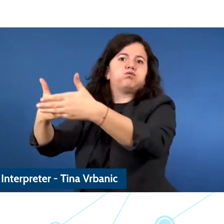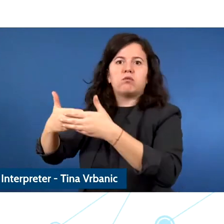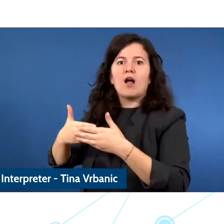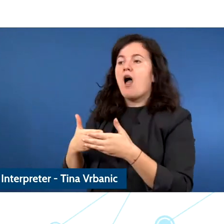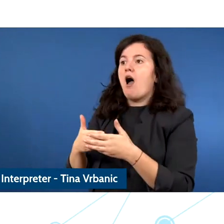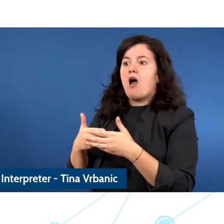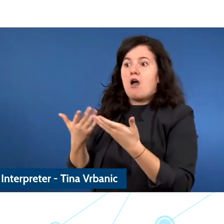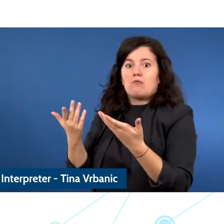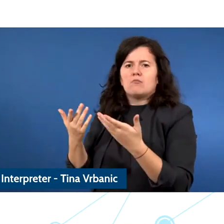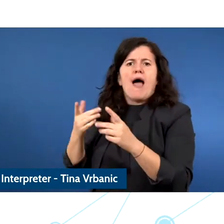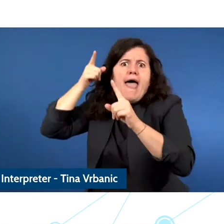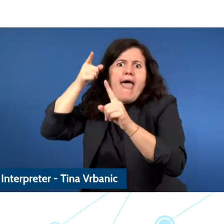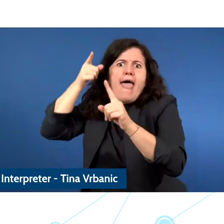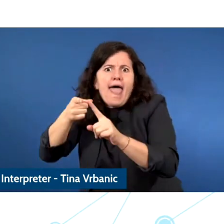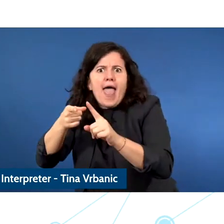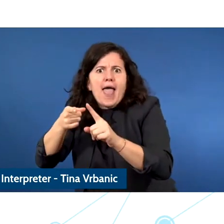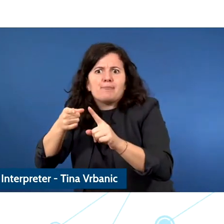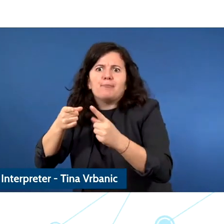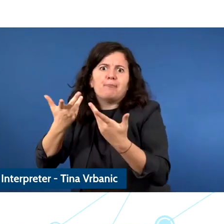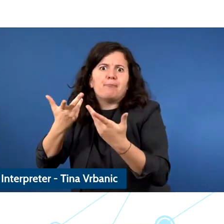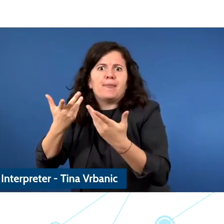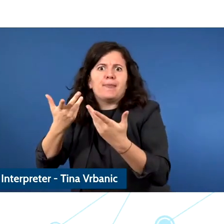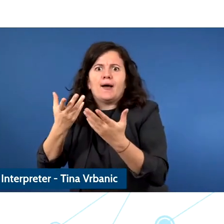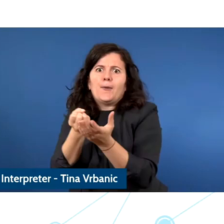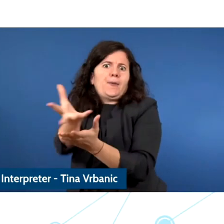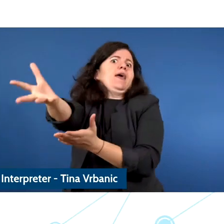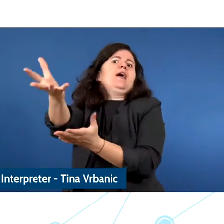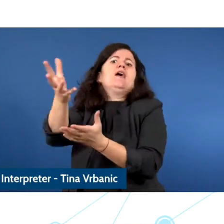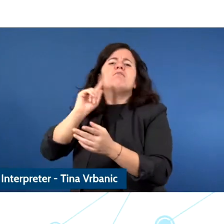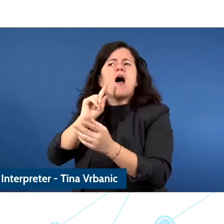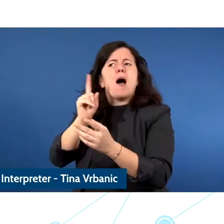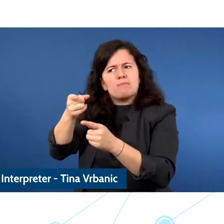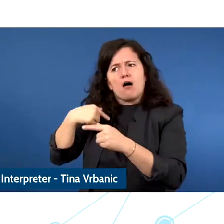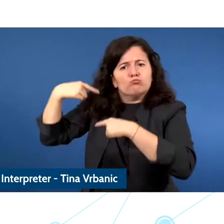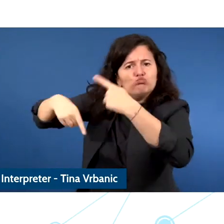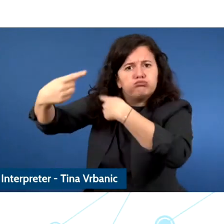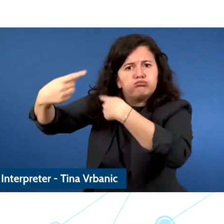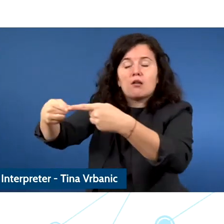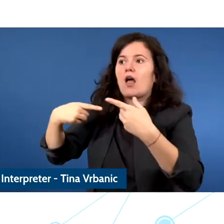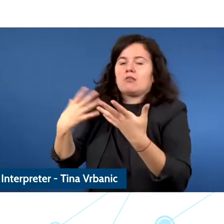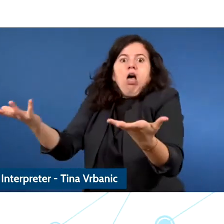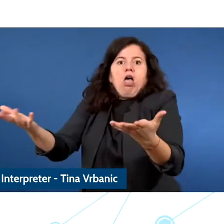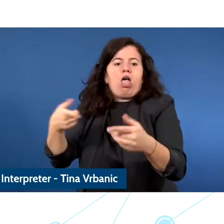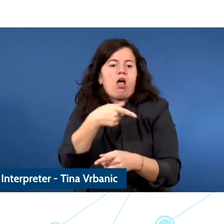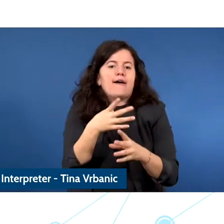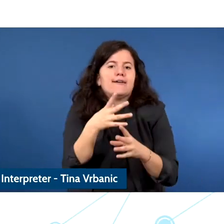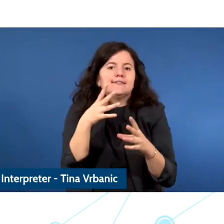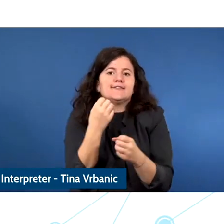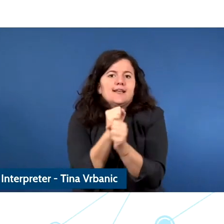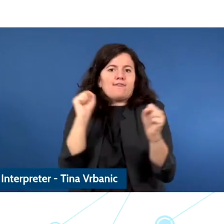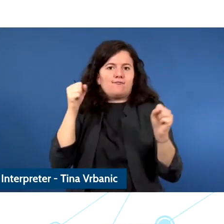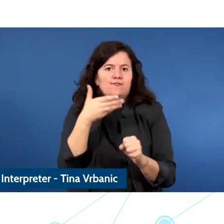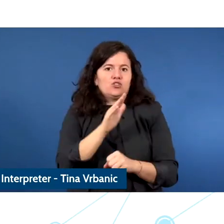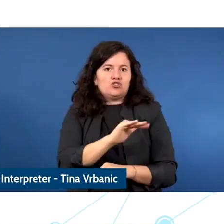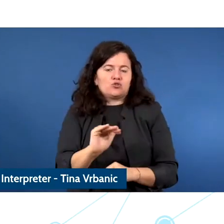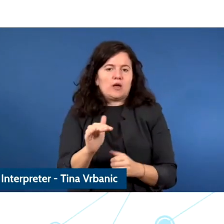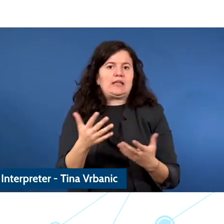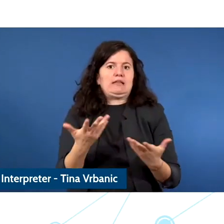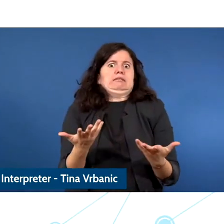intentionally but there are perverse consequences which can occur and so let's try to pay attention to that.